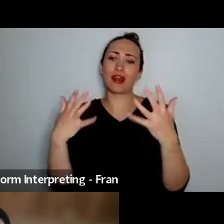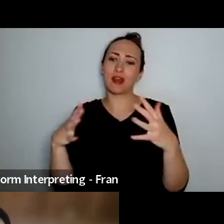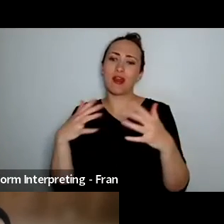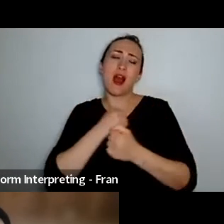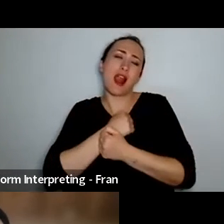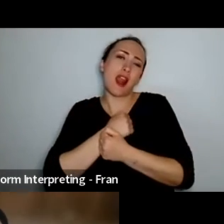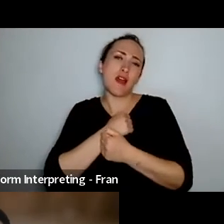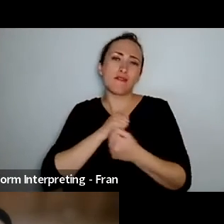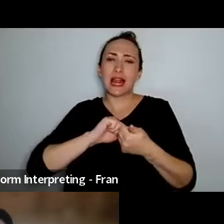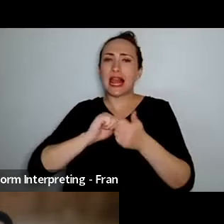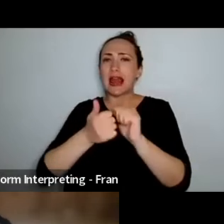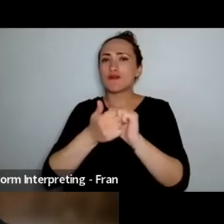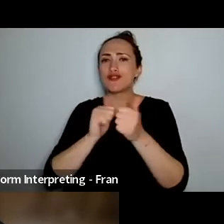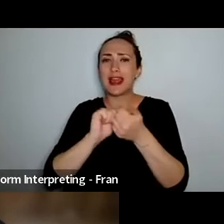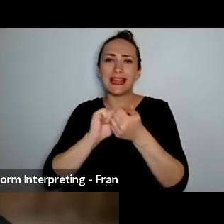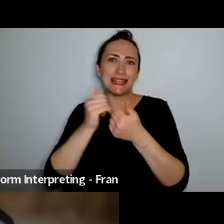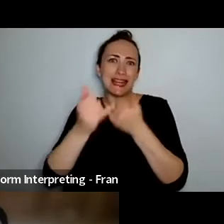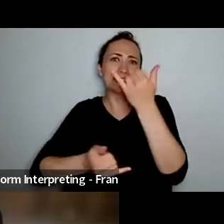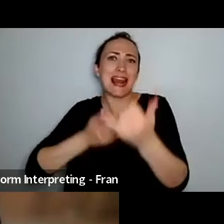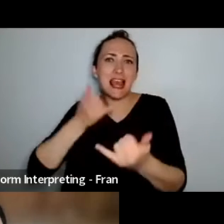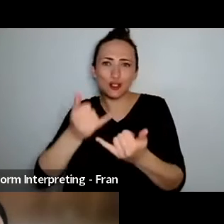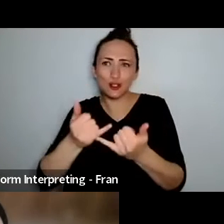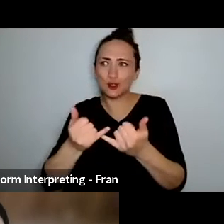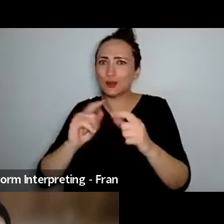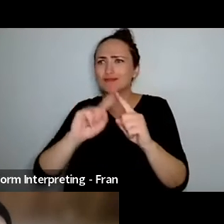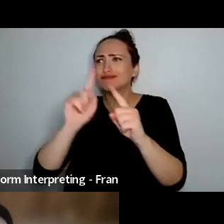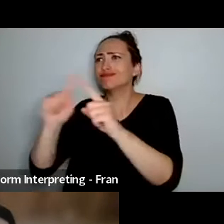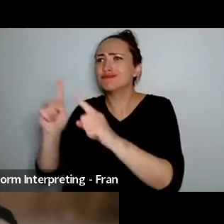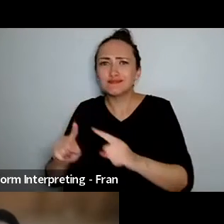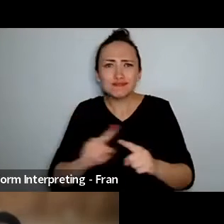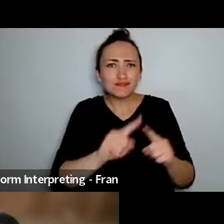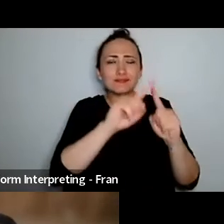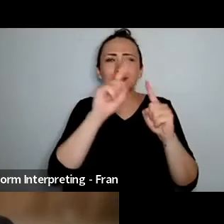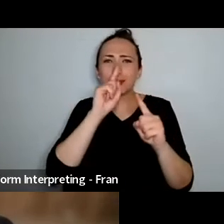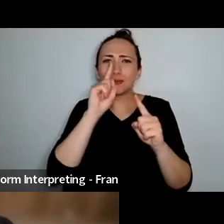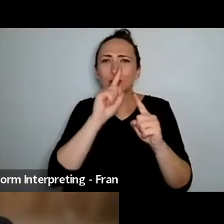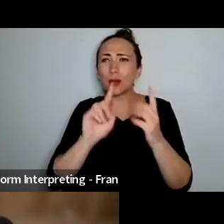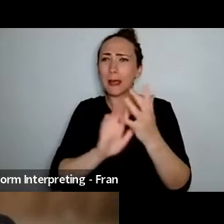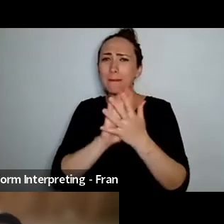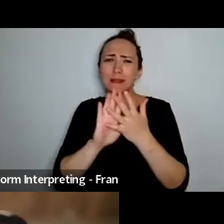other artists is that is the beautiful richness of the different people I get to work with like